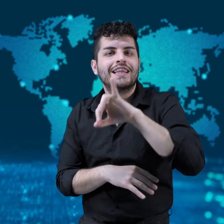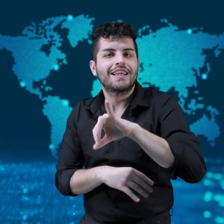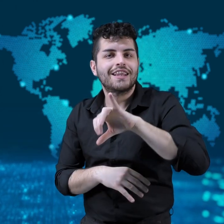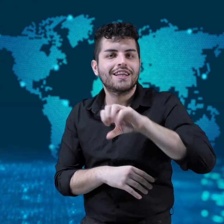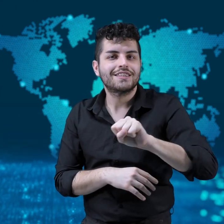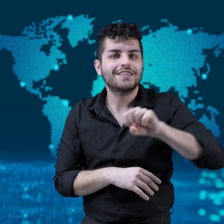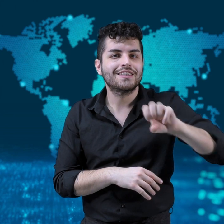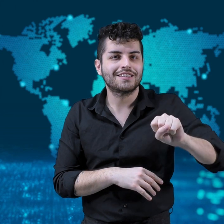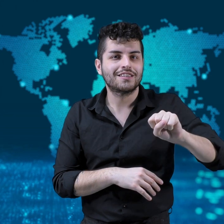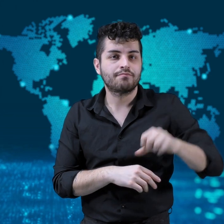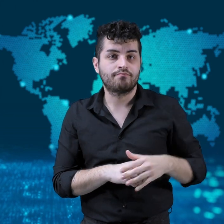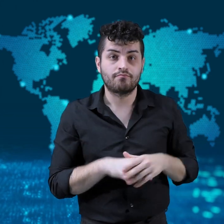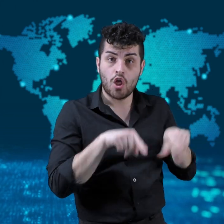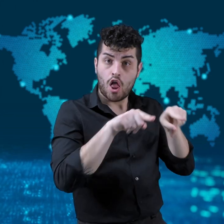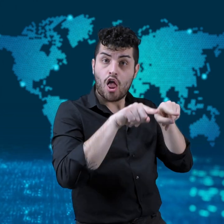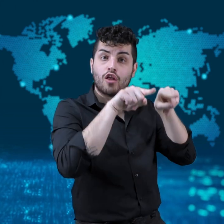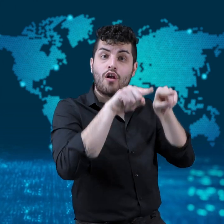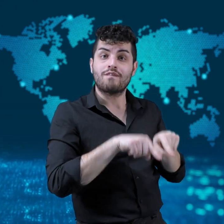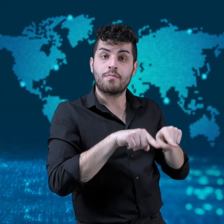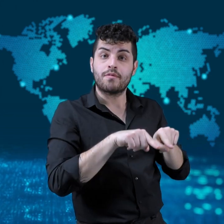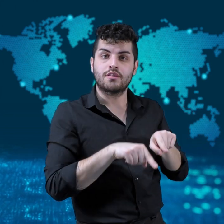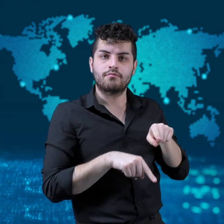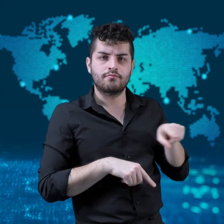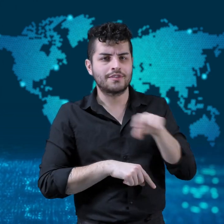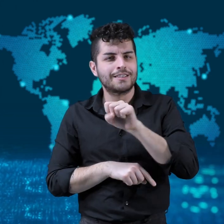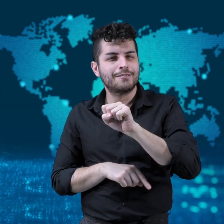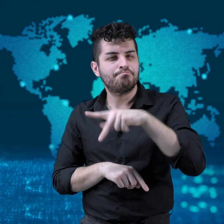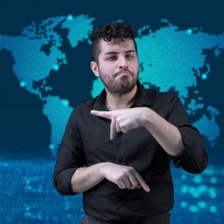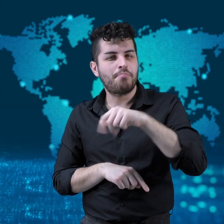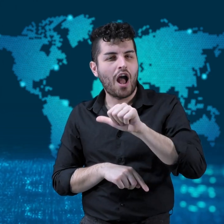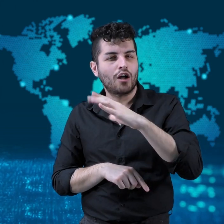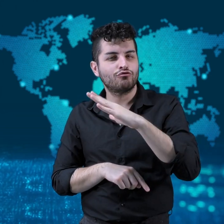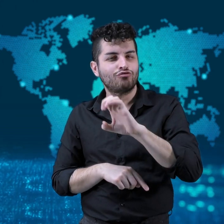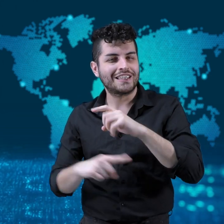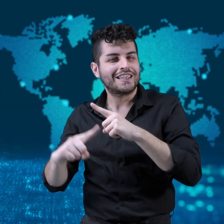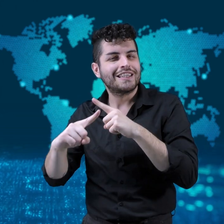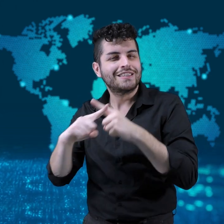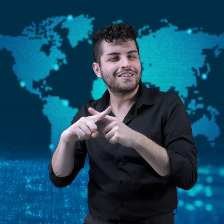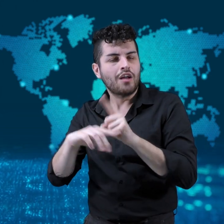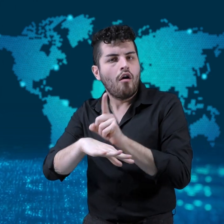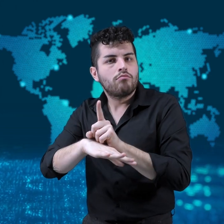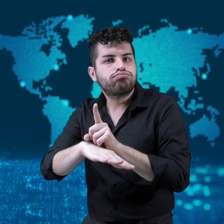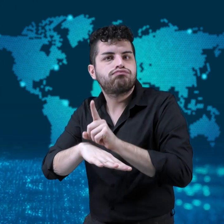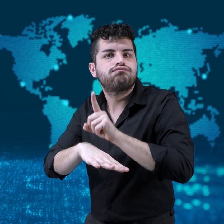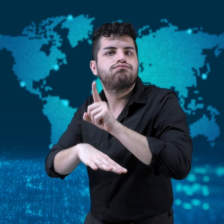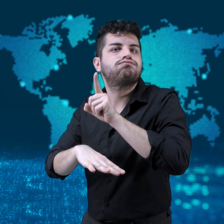In November, SpaceX launched their